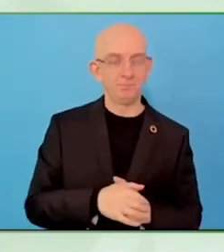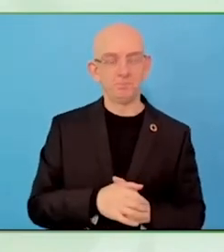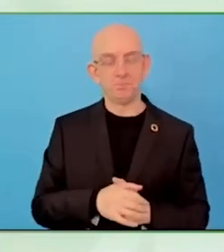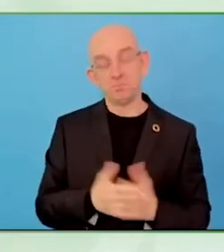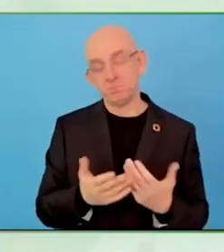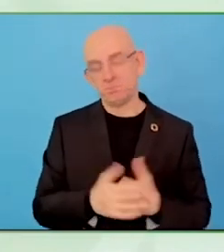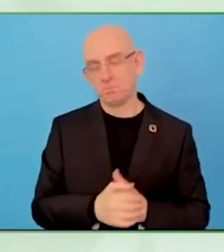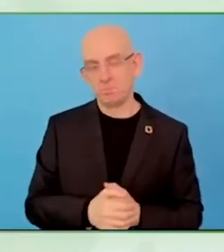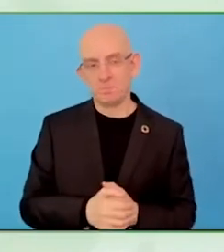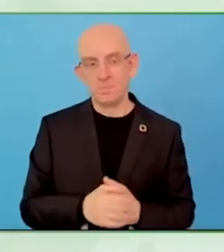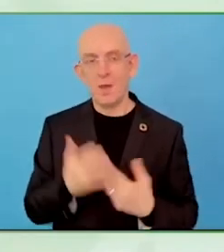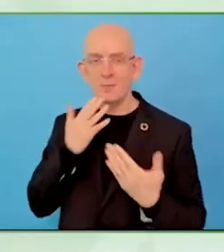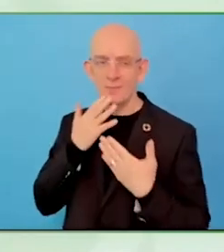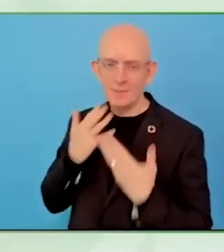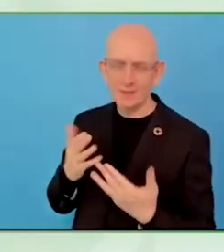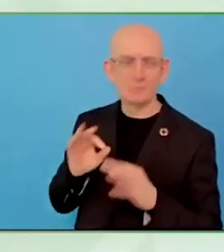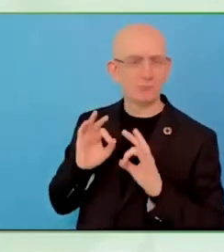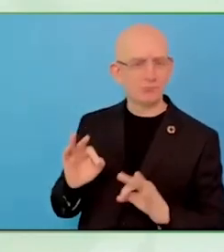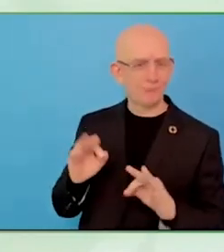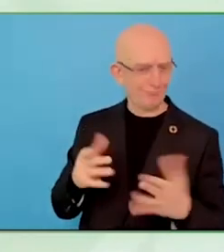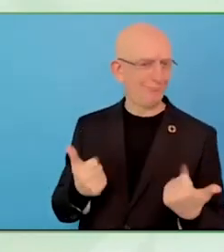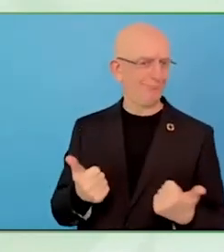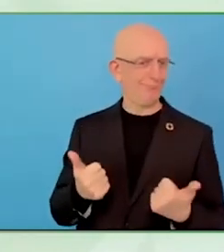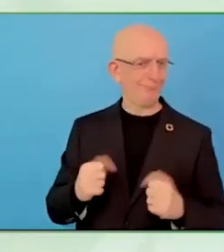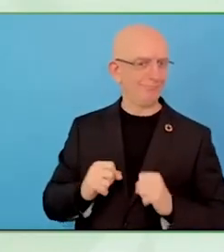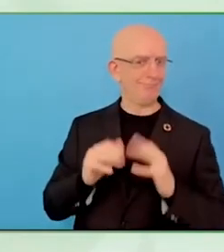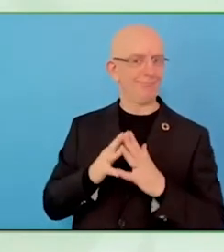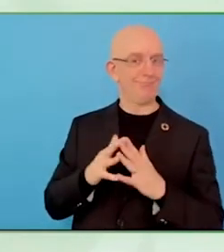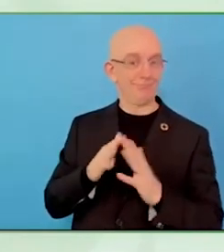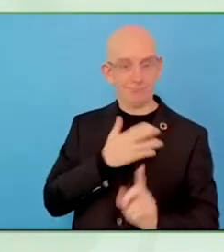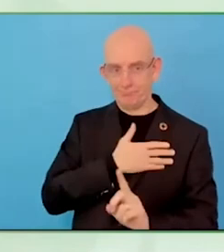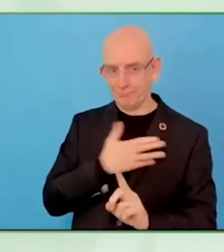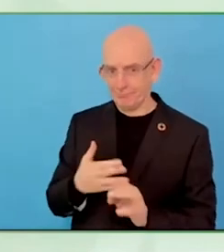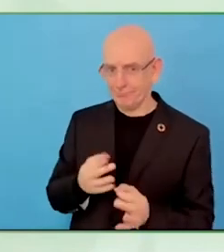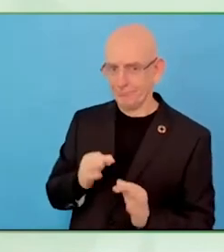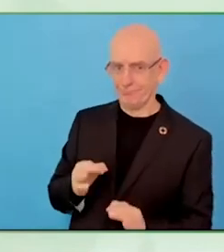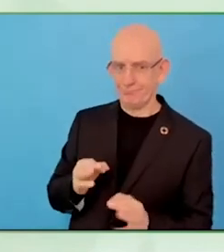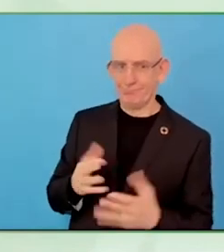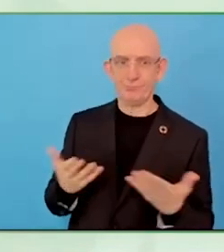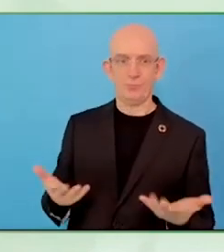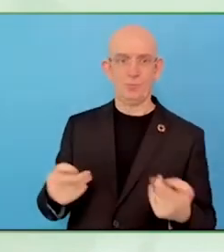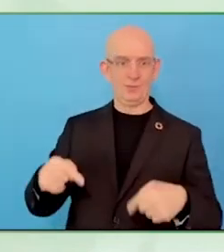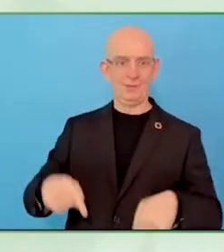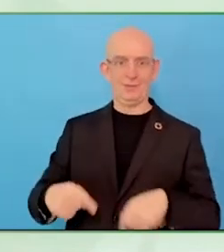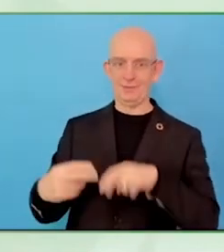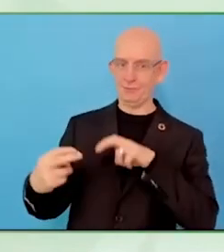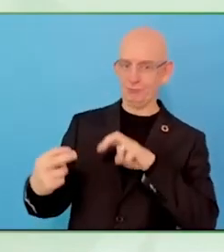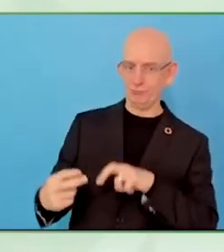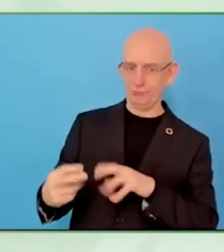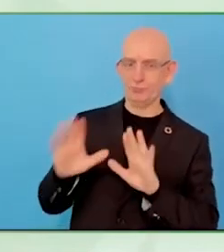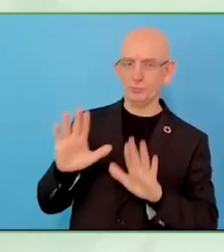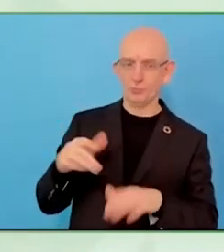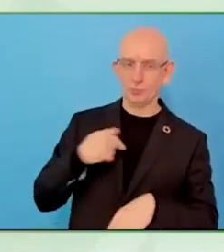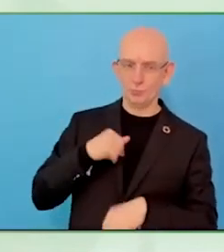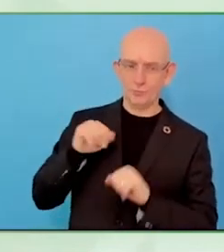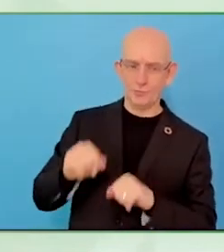what is the role of art in creating bridges for accessibility and